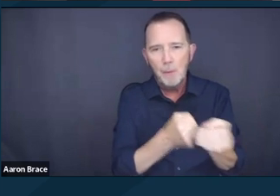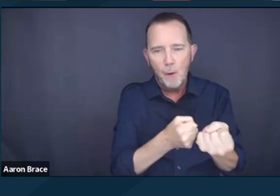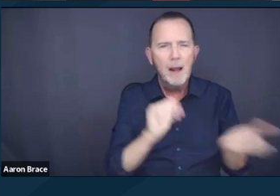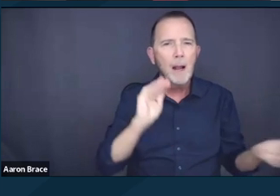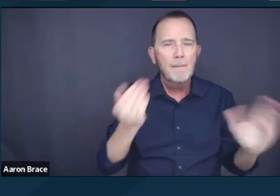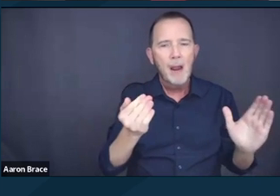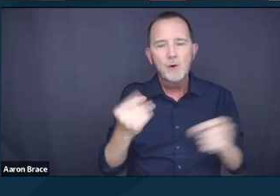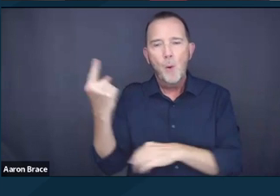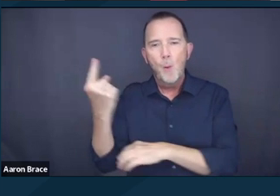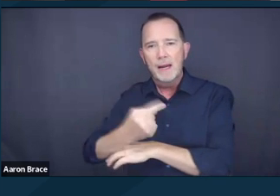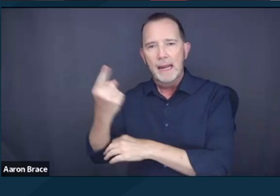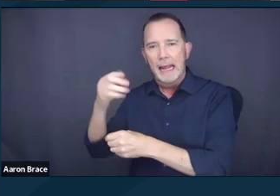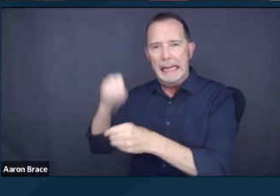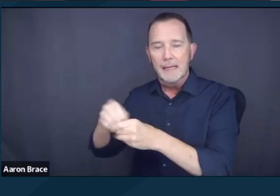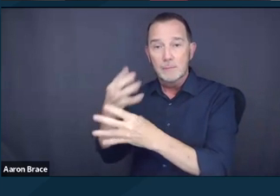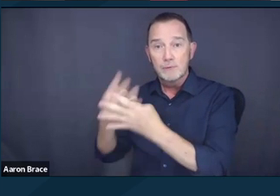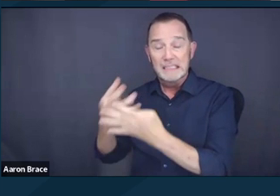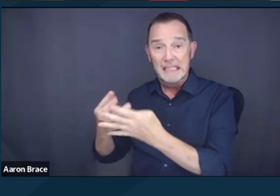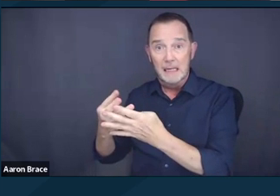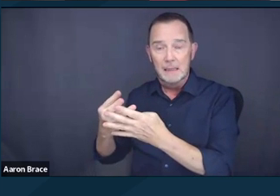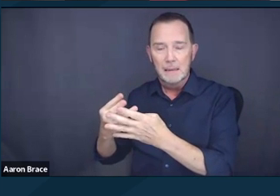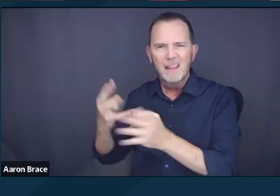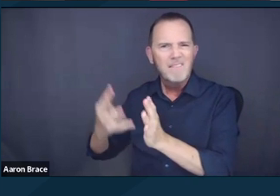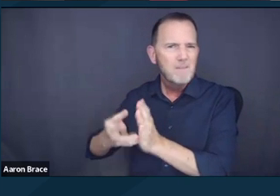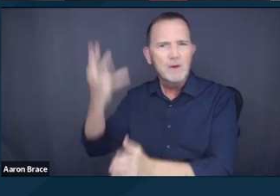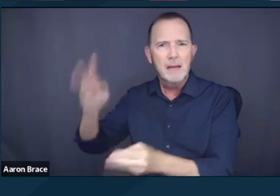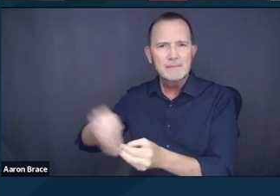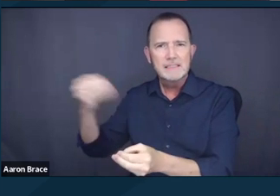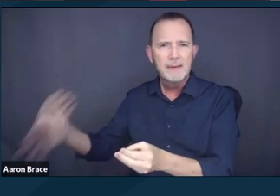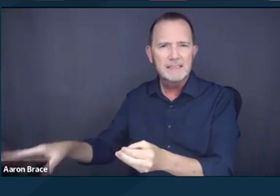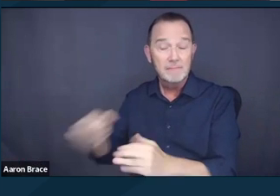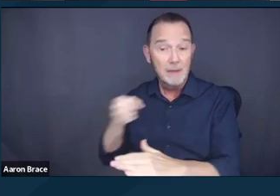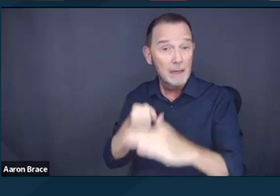and one 10th the cost of psychiatric hospitalization per day.